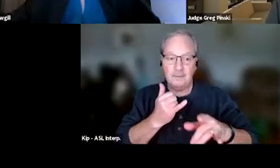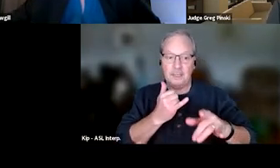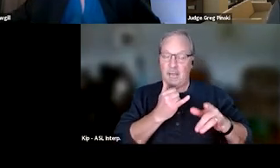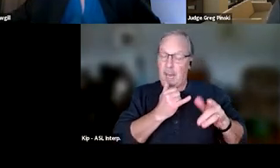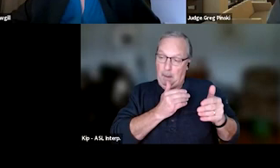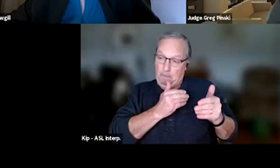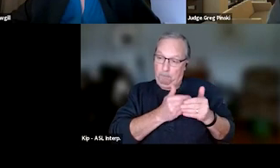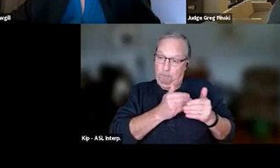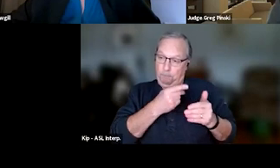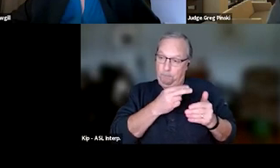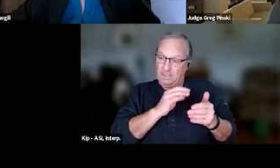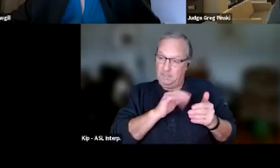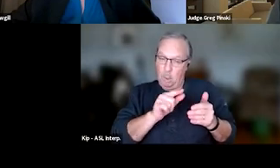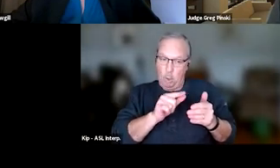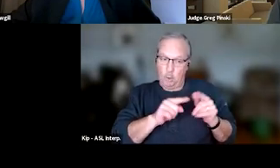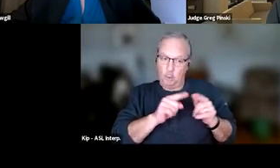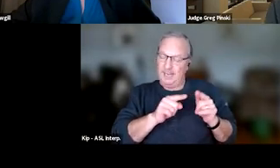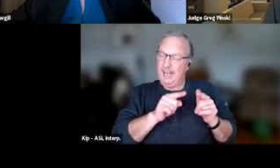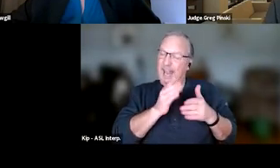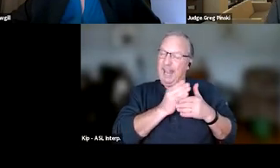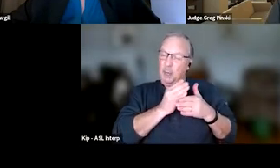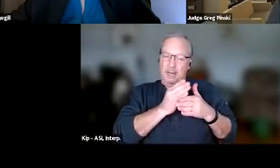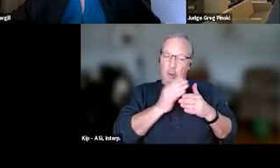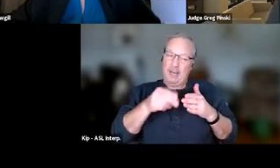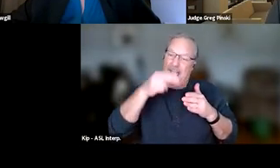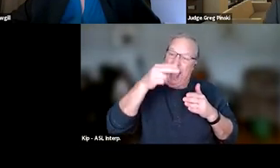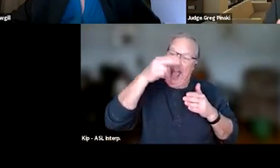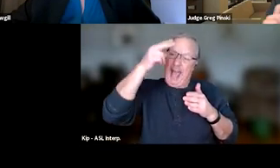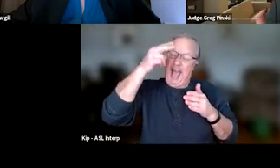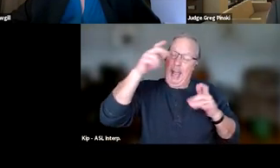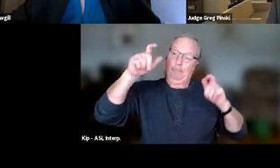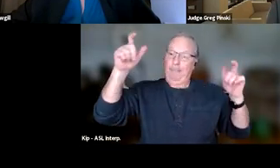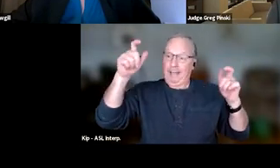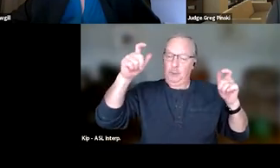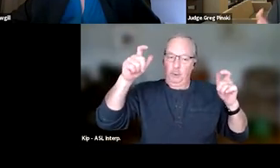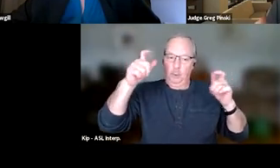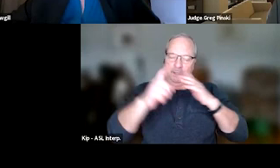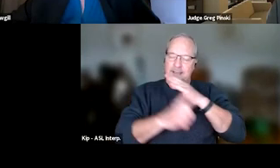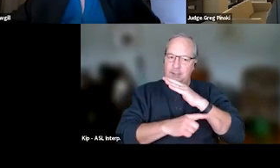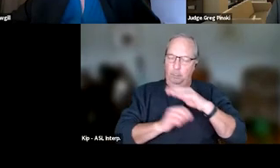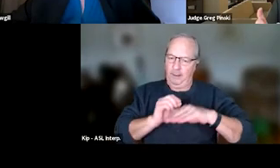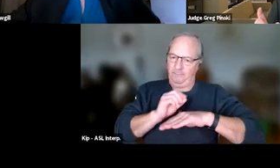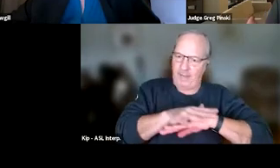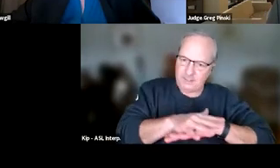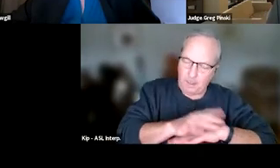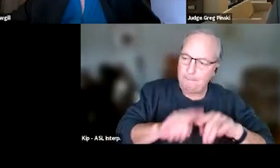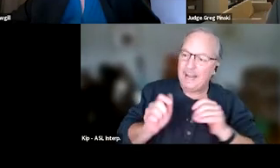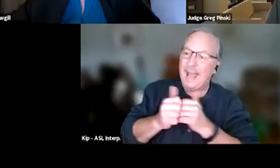using intermediate to high magnitude sanctions will be effective. On the other hand, a distal behavior,